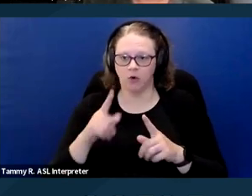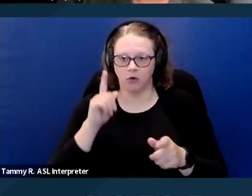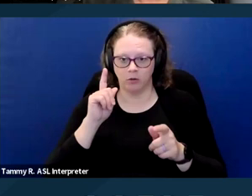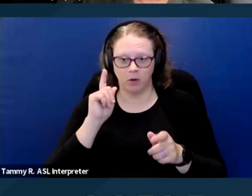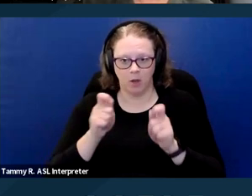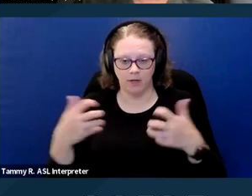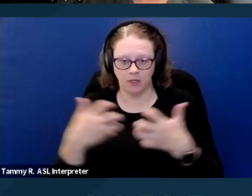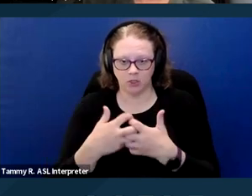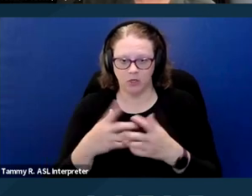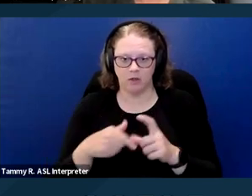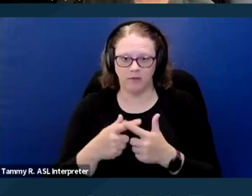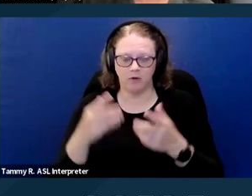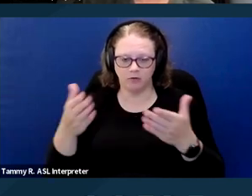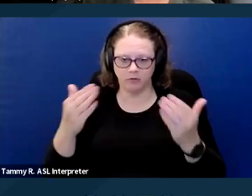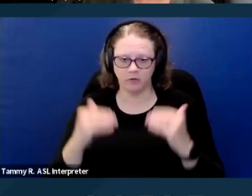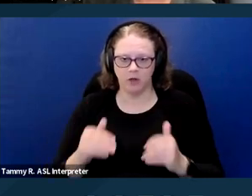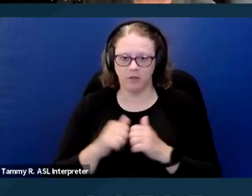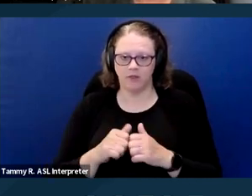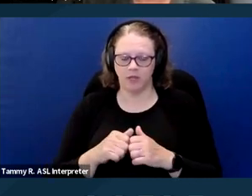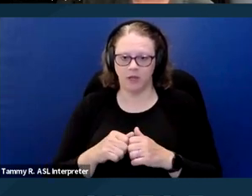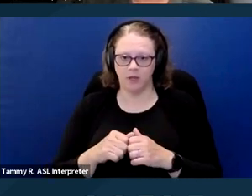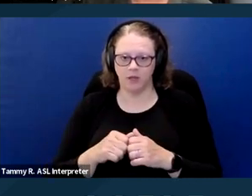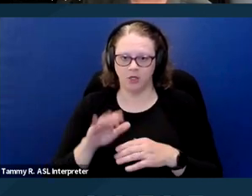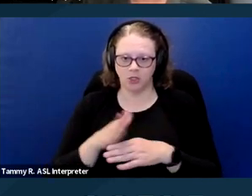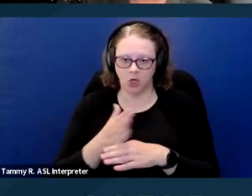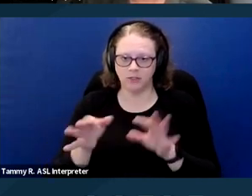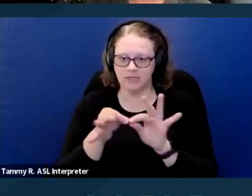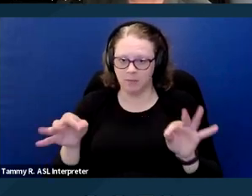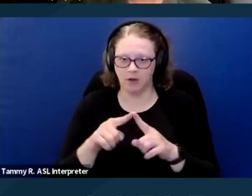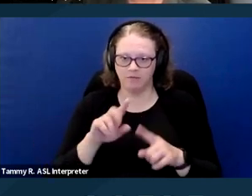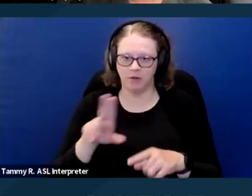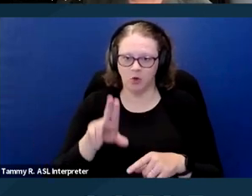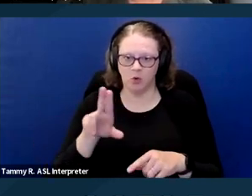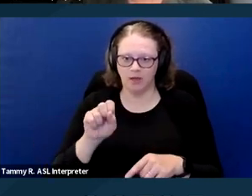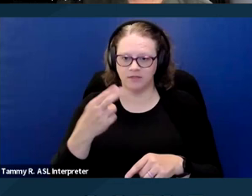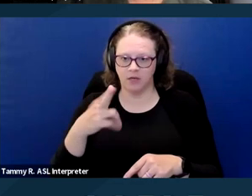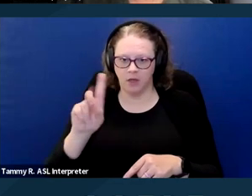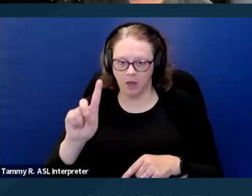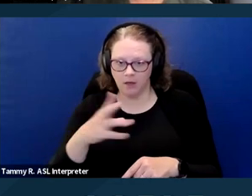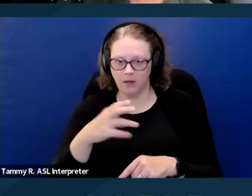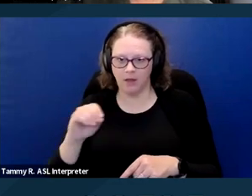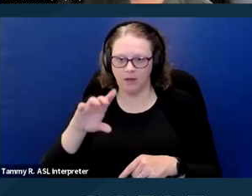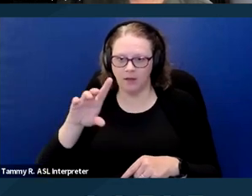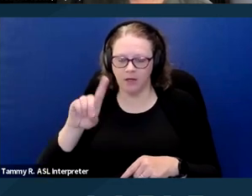with a broad overview of your right to accommodations and deals with some examples